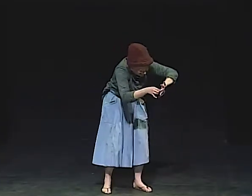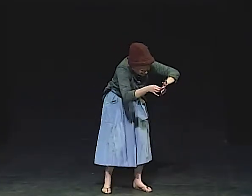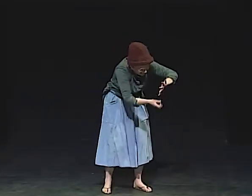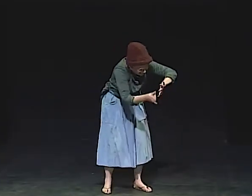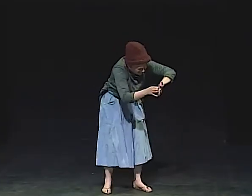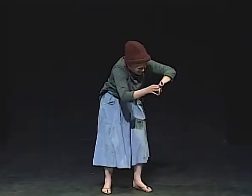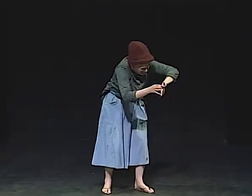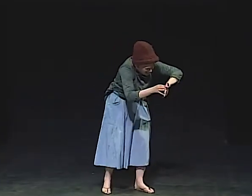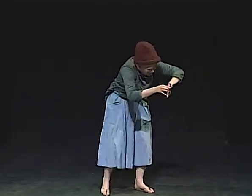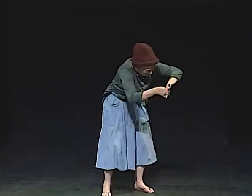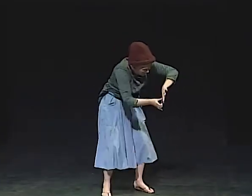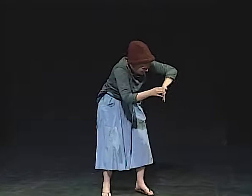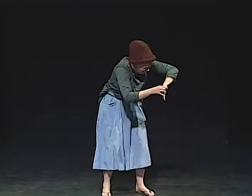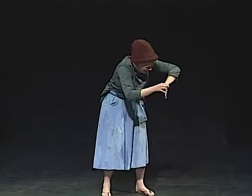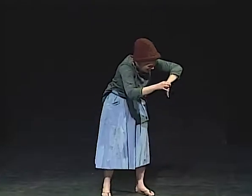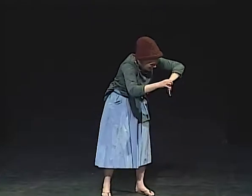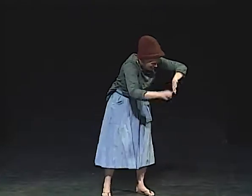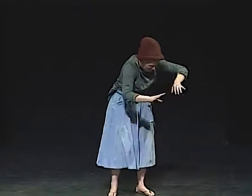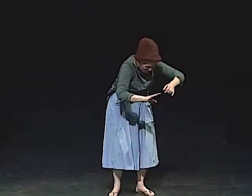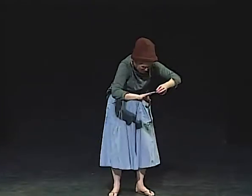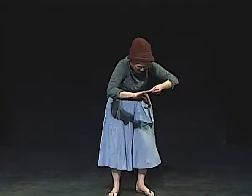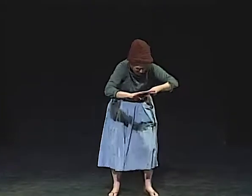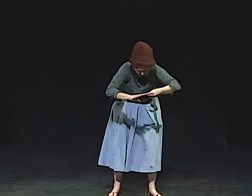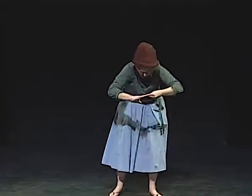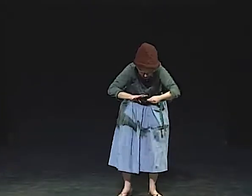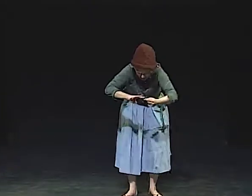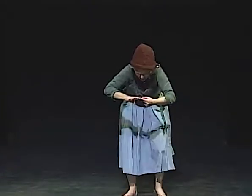I WANTED TO REMNANT OF THAT ASH LEFT BENEATH THEM.